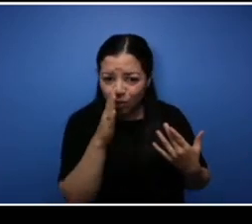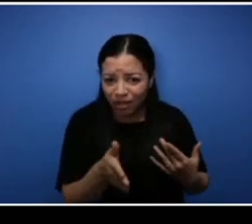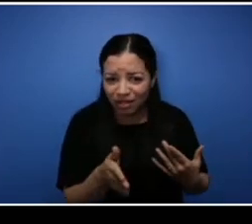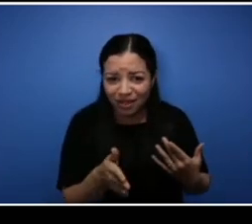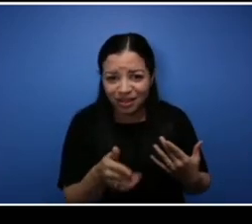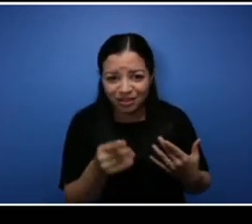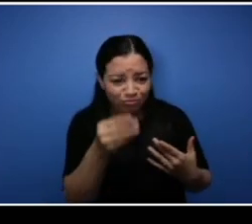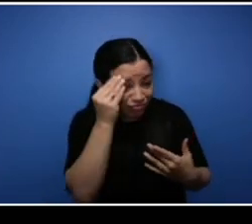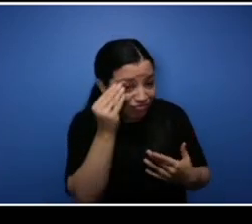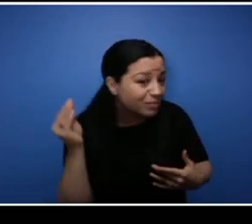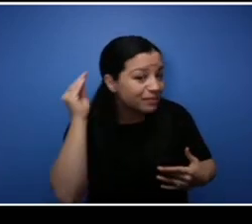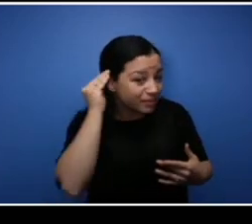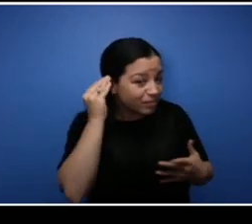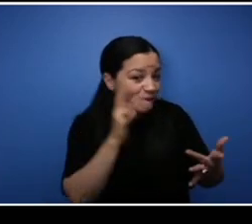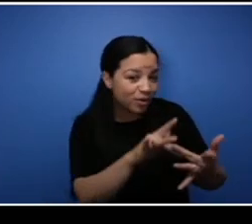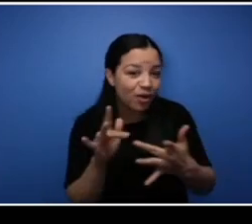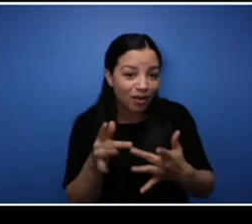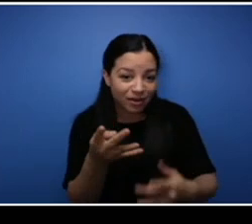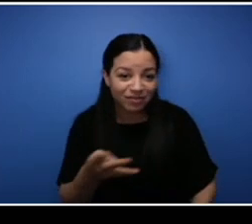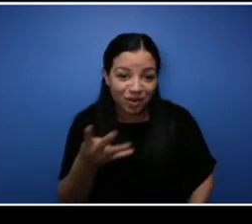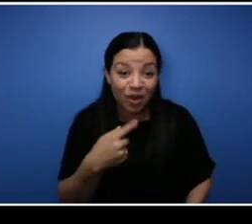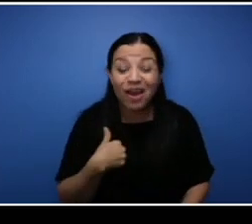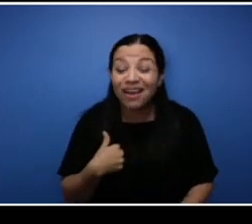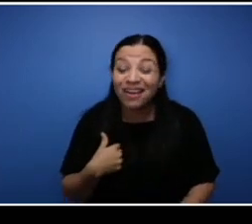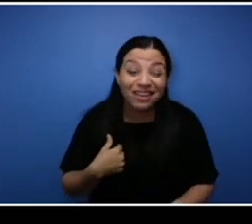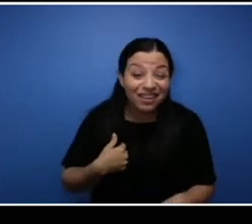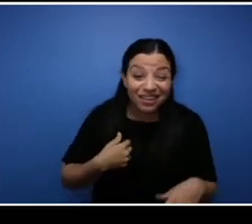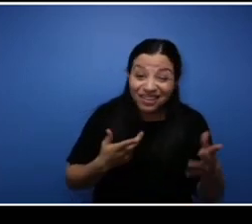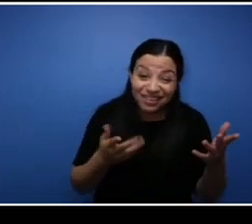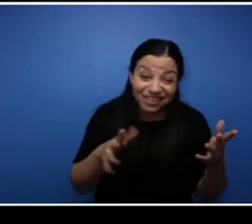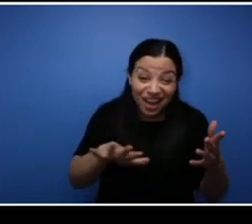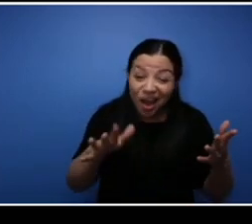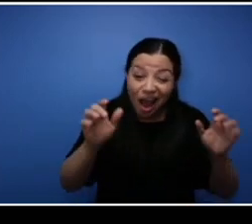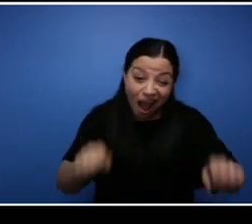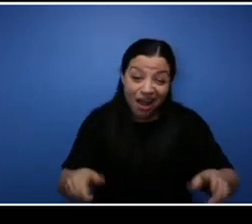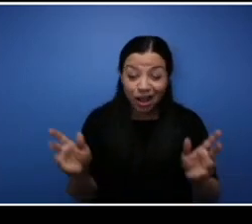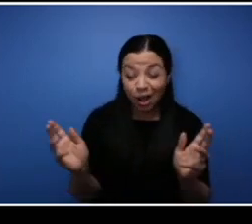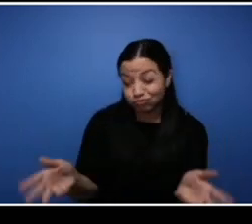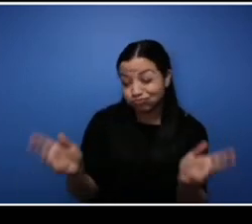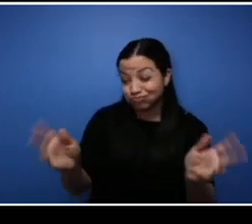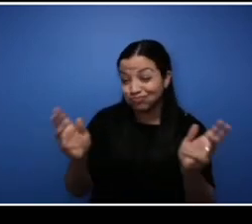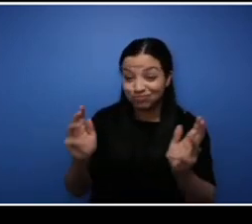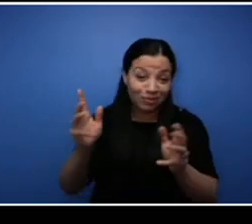but listen I could sit here and talk to you guys for a long time. You know, you guys have